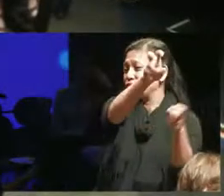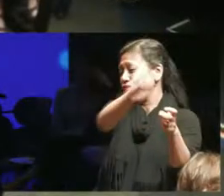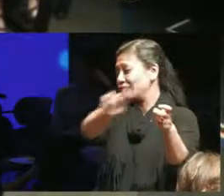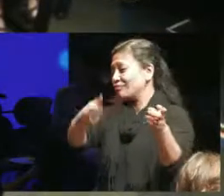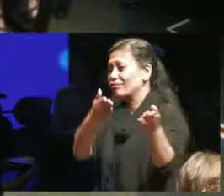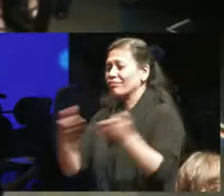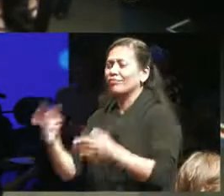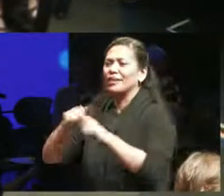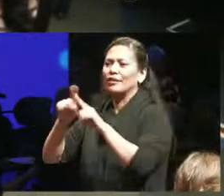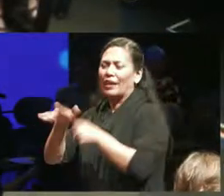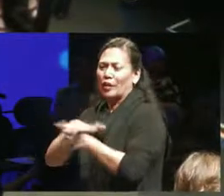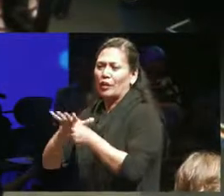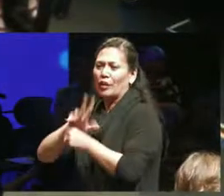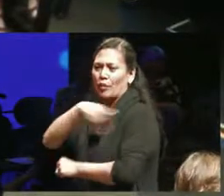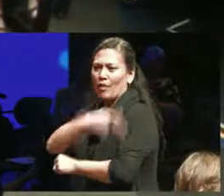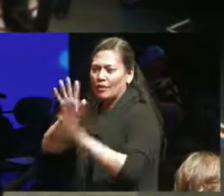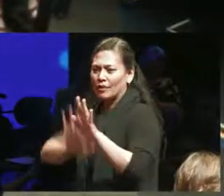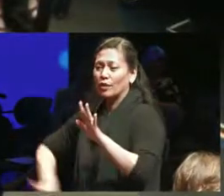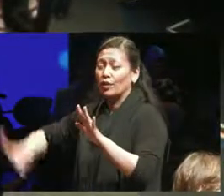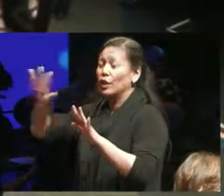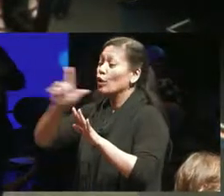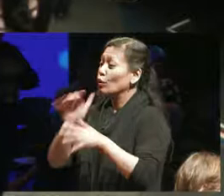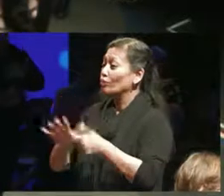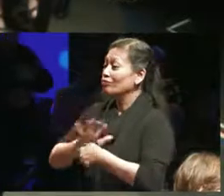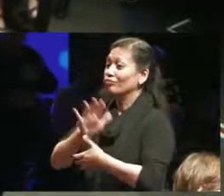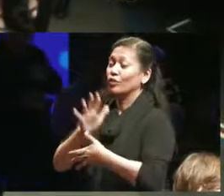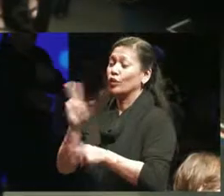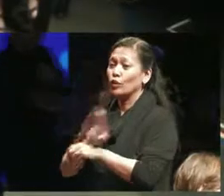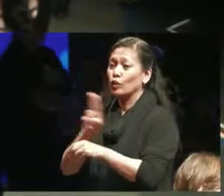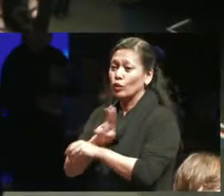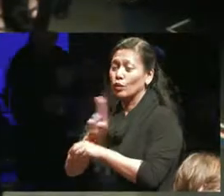and the primary users of the Saskatchewan transportation company or